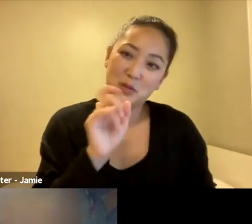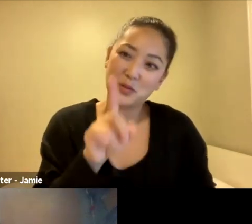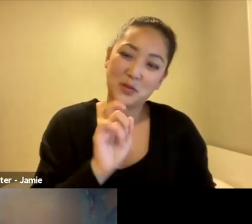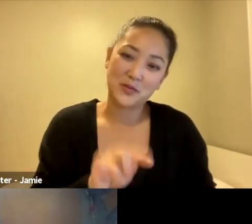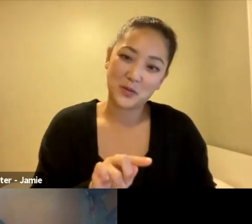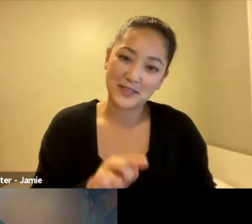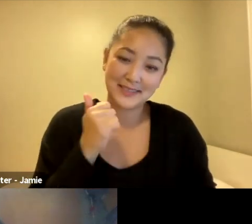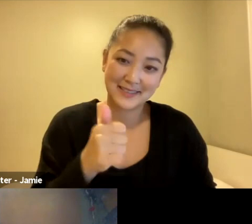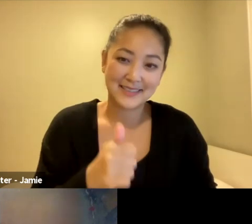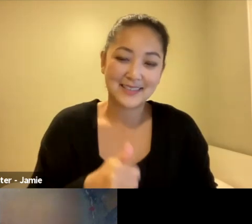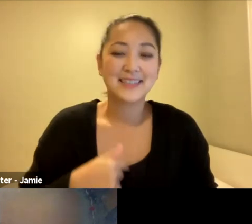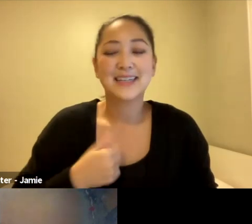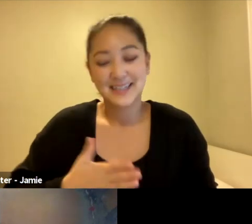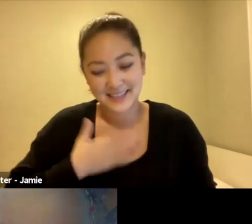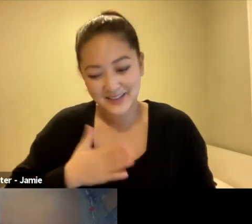I am very happy with this question.